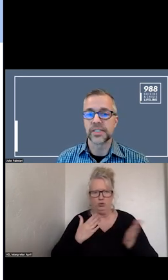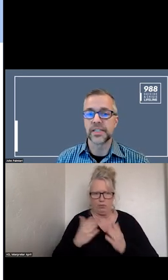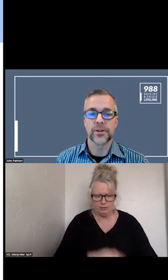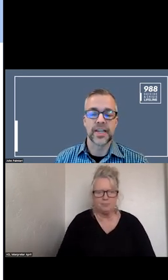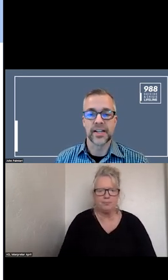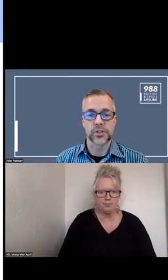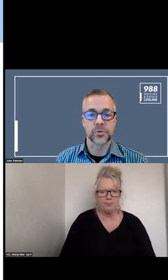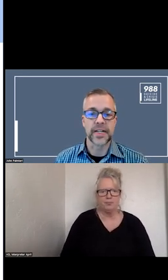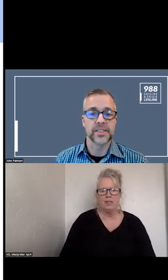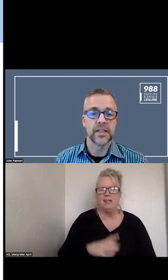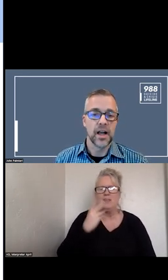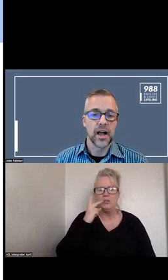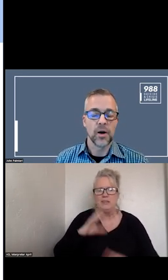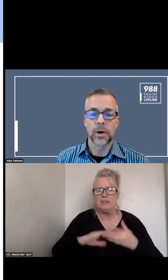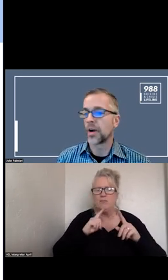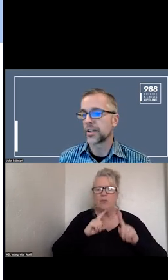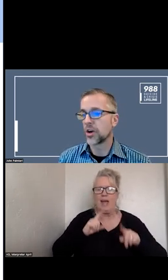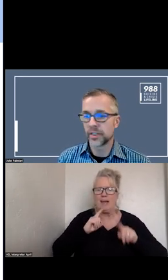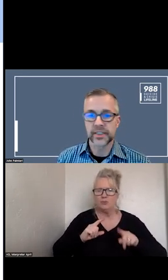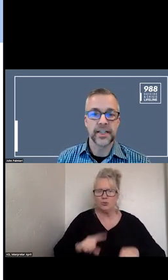YOU CAN SEE THE ANSWER RATES HERE AND WHERE WE ARE AT CURRENTLY